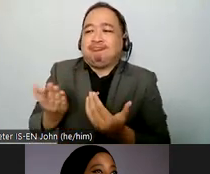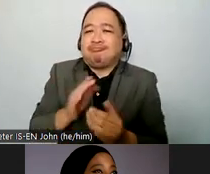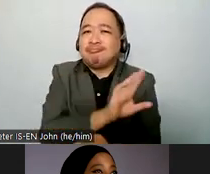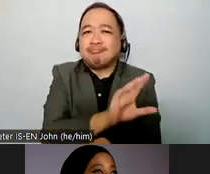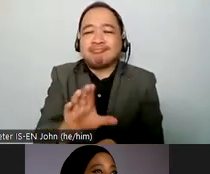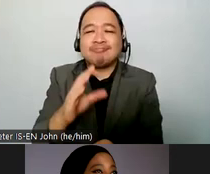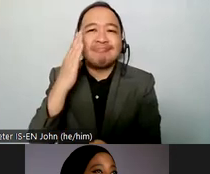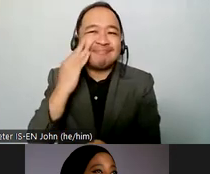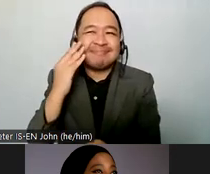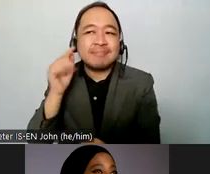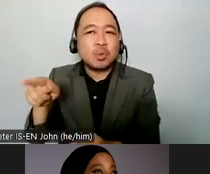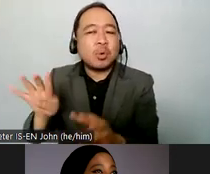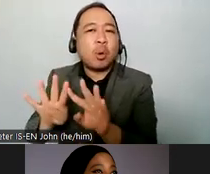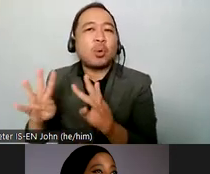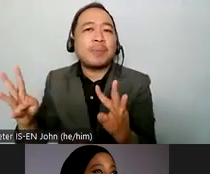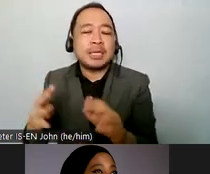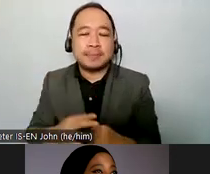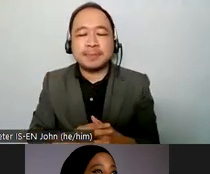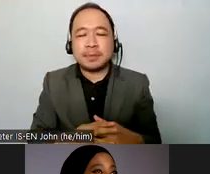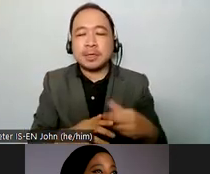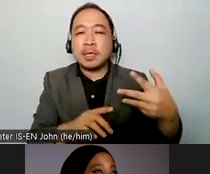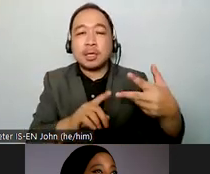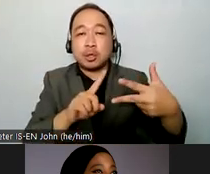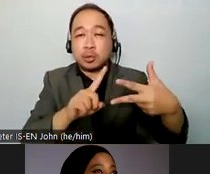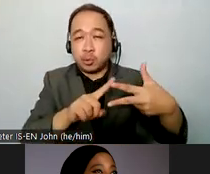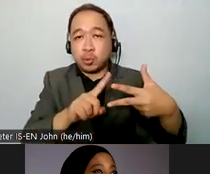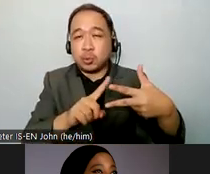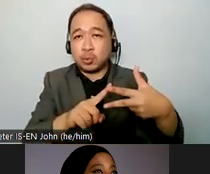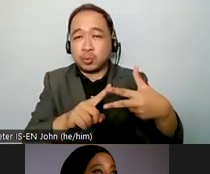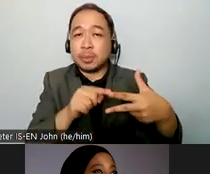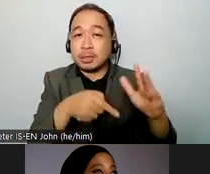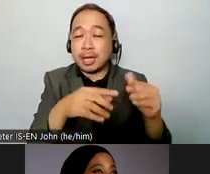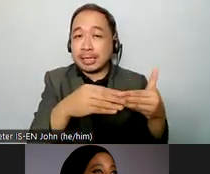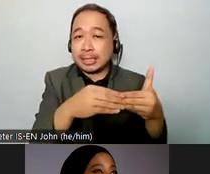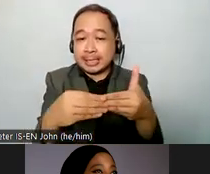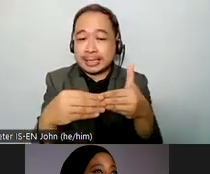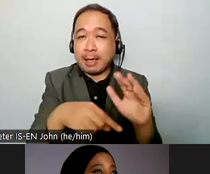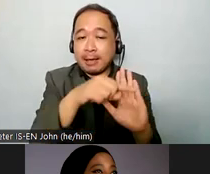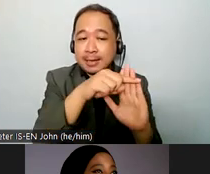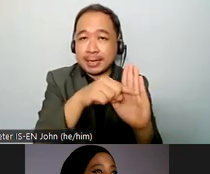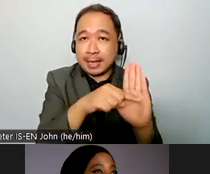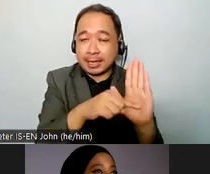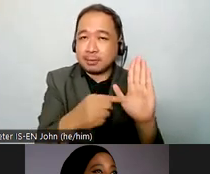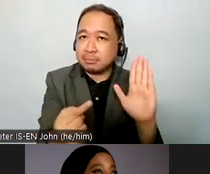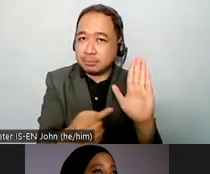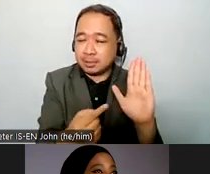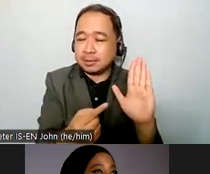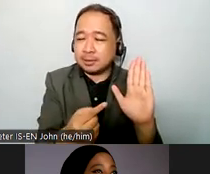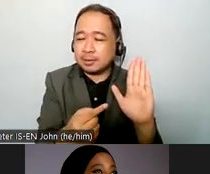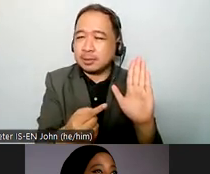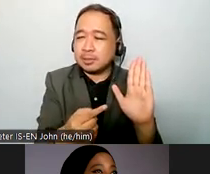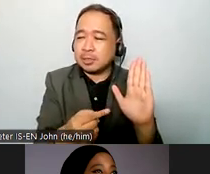guidelines it's essential to make sure that mental health systems do not somehow get carved out